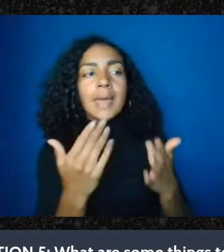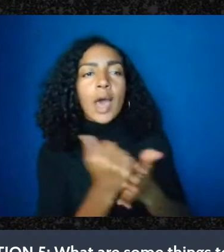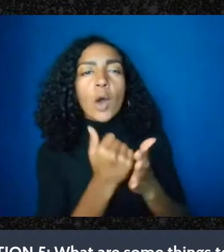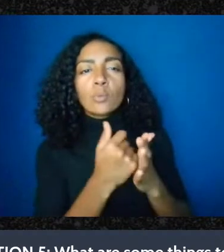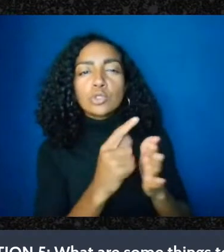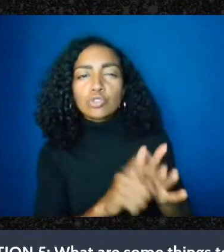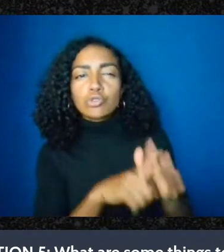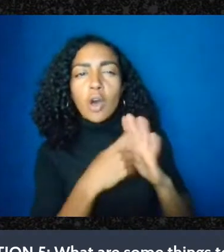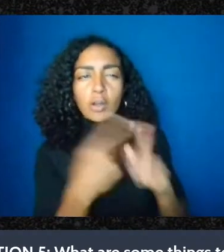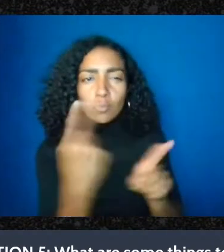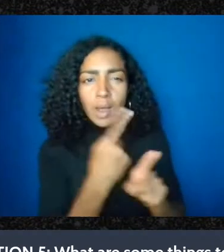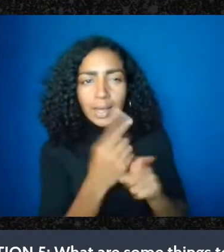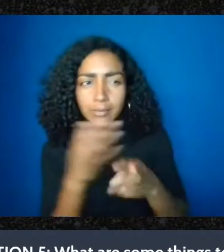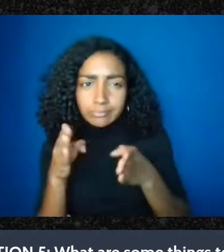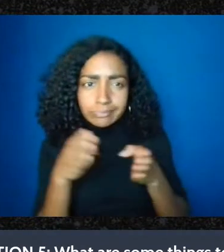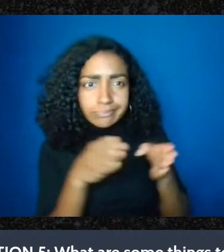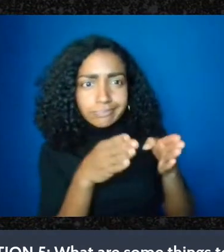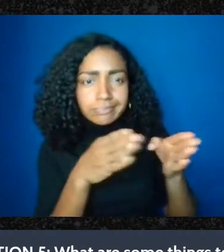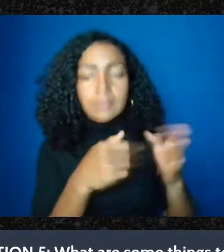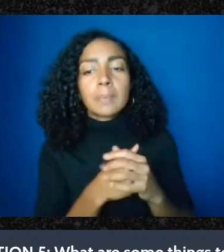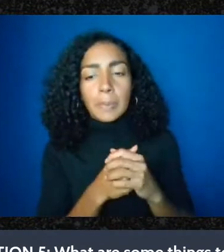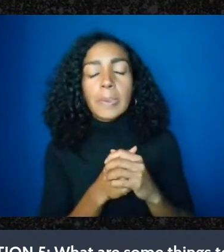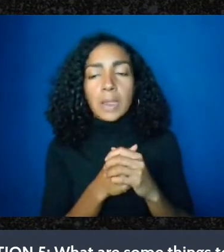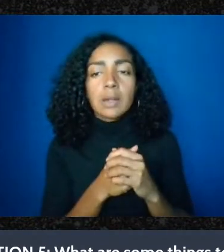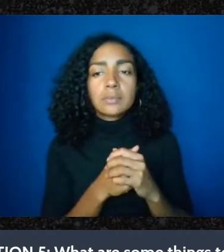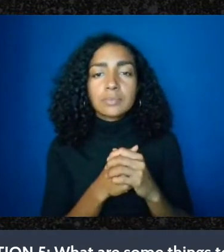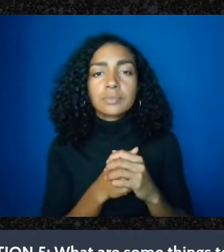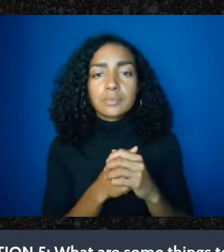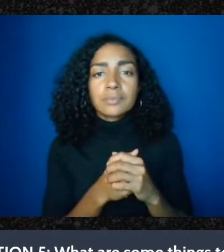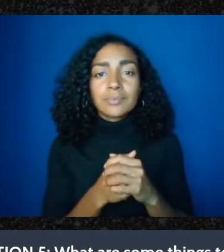We got a bunch of questions about this in the questions that were sent in to us